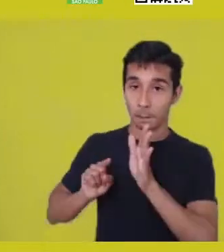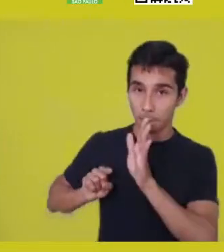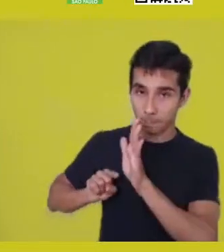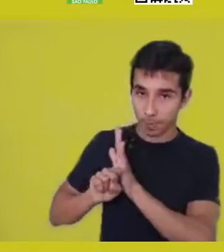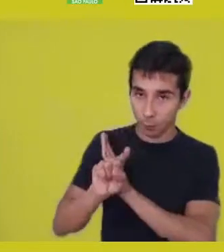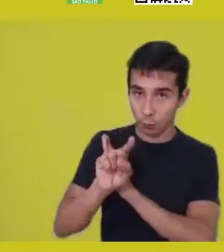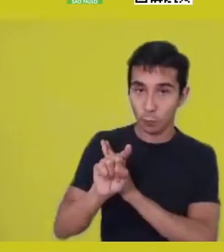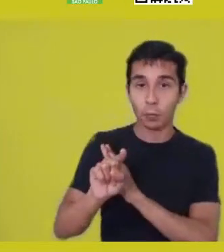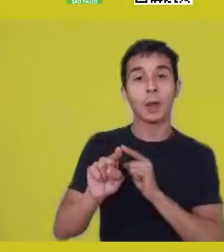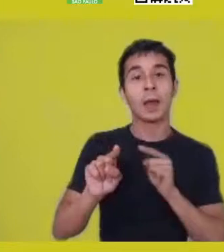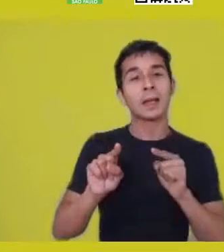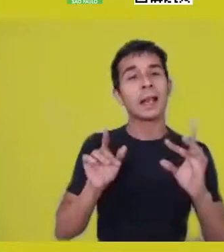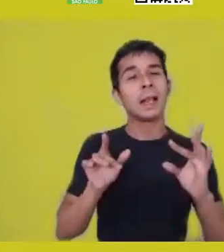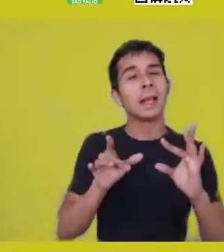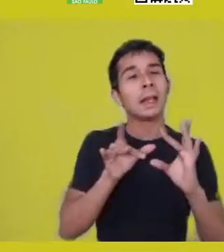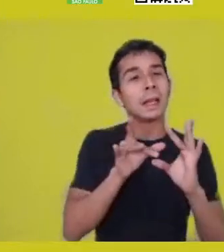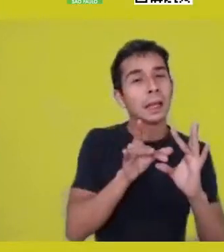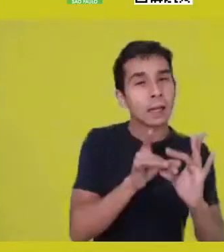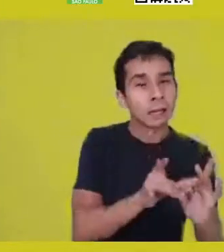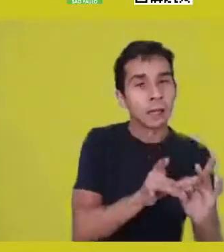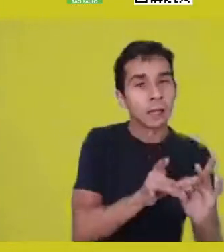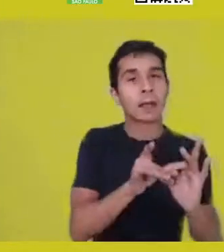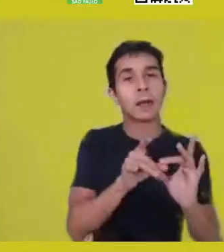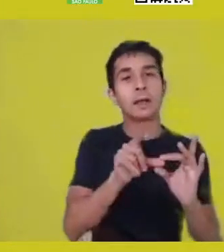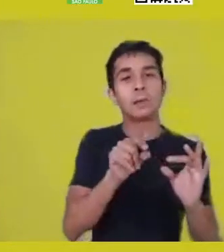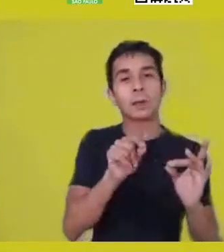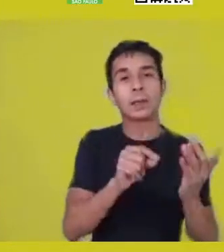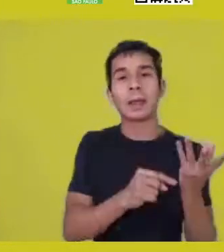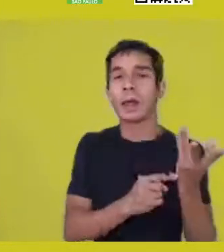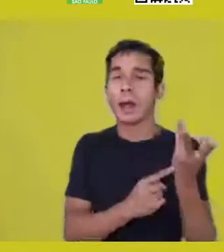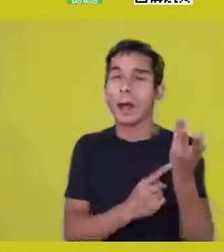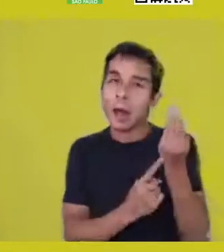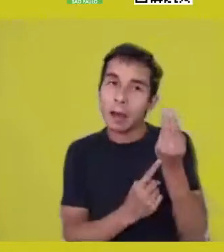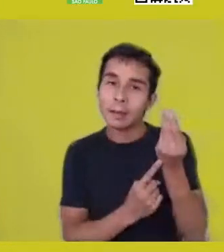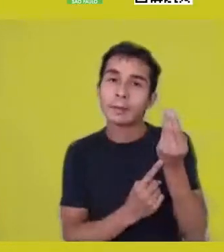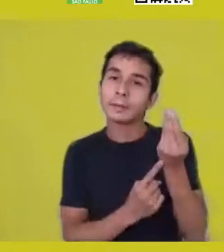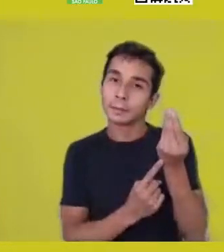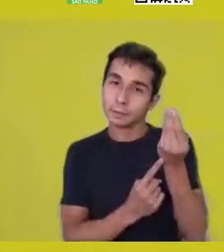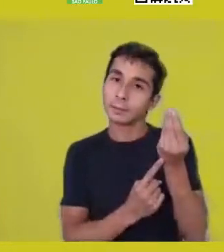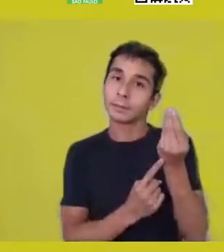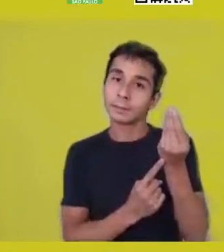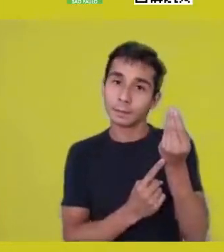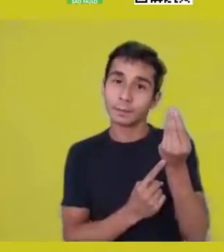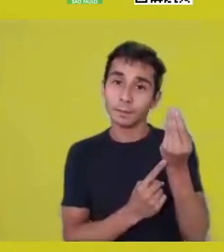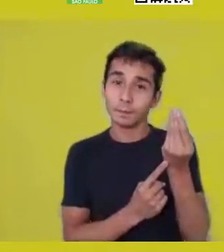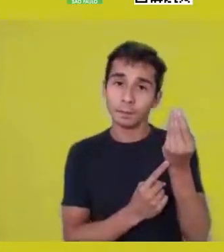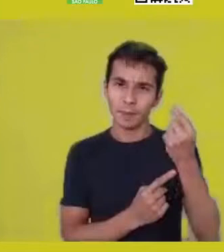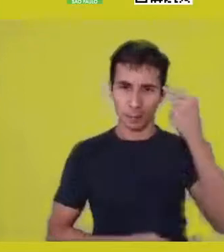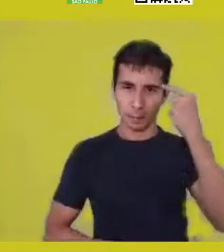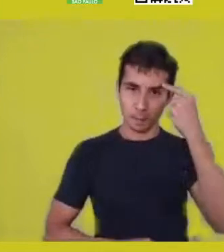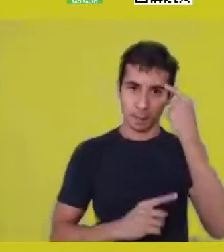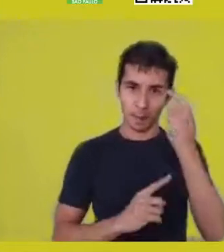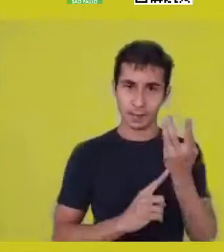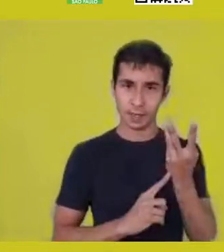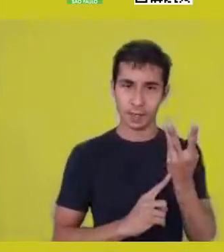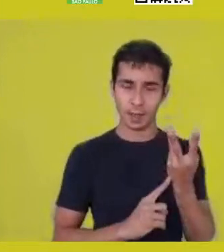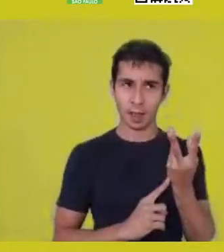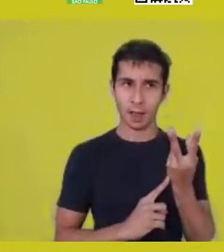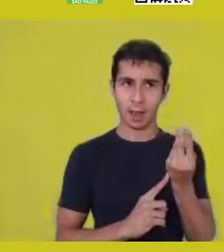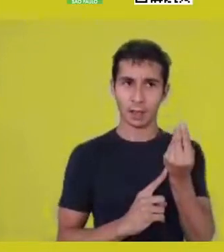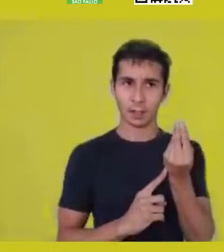to these notions we have of art, which are connected to a separation,